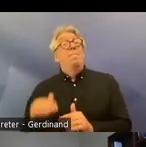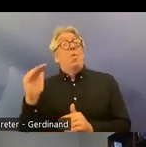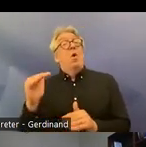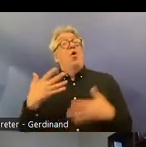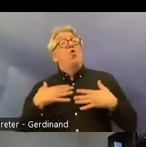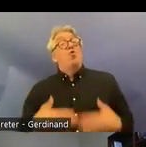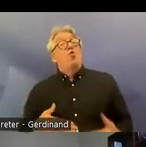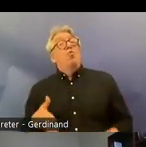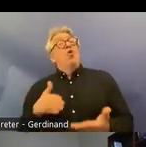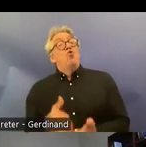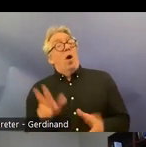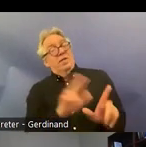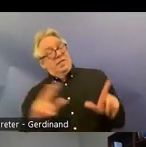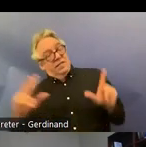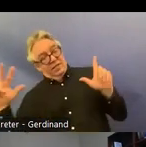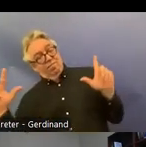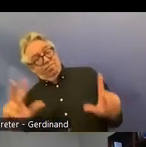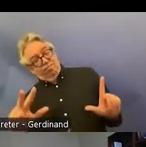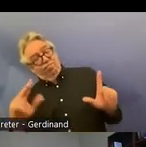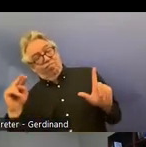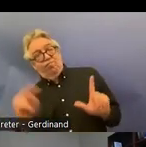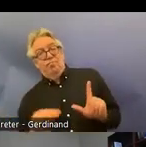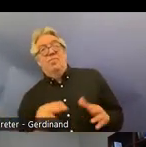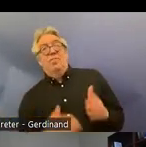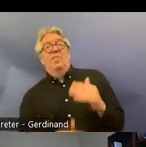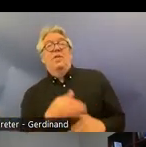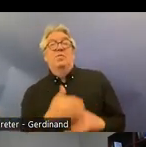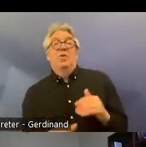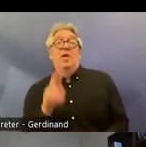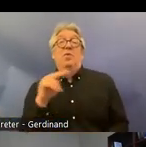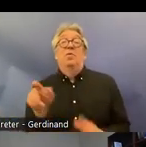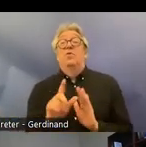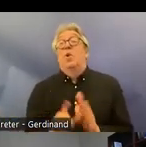or human rights oriented model of disability in norian law where there is